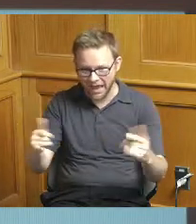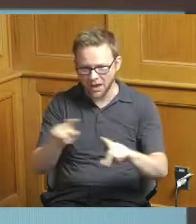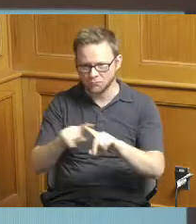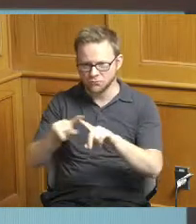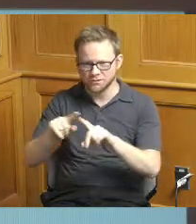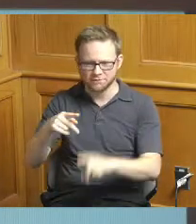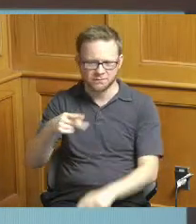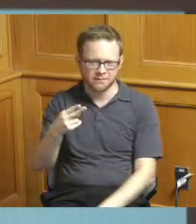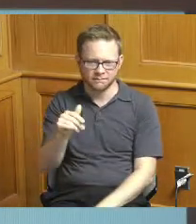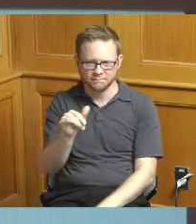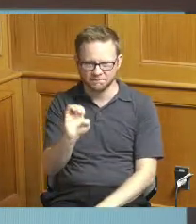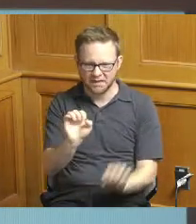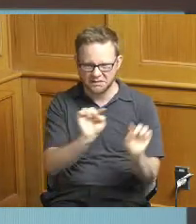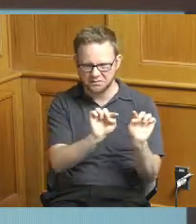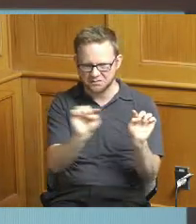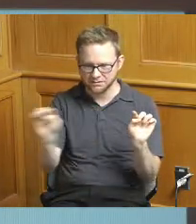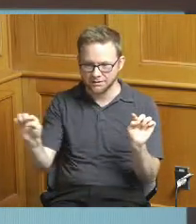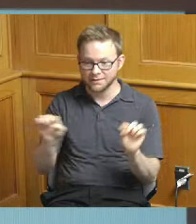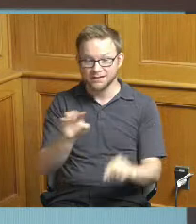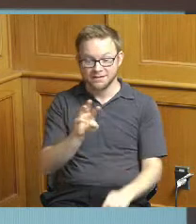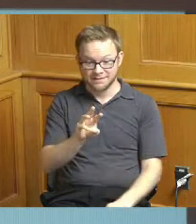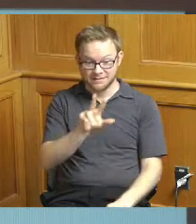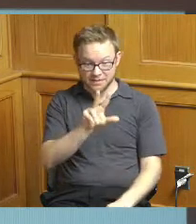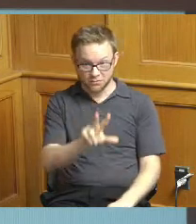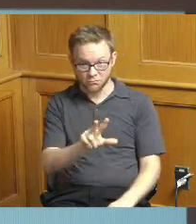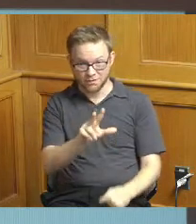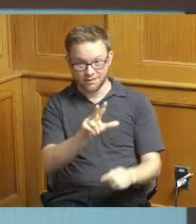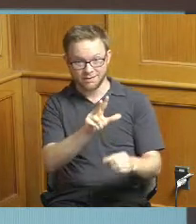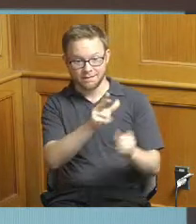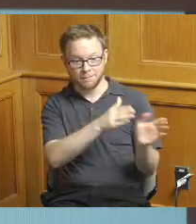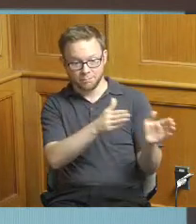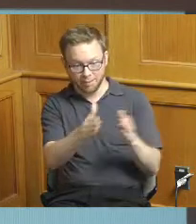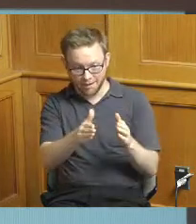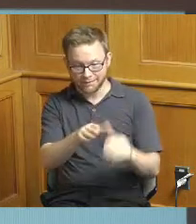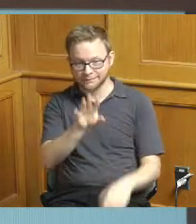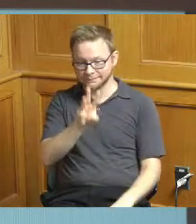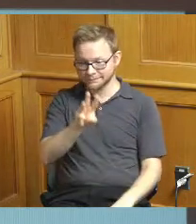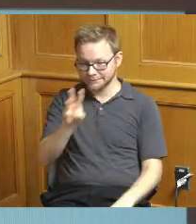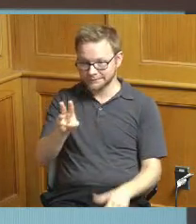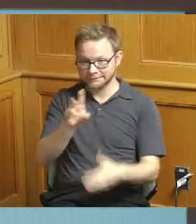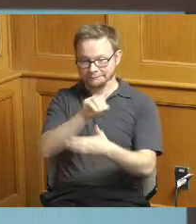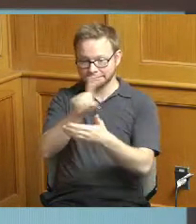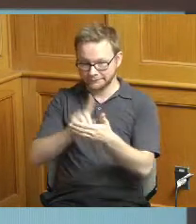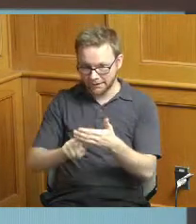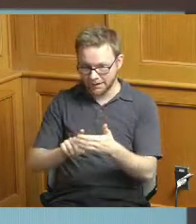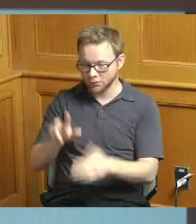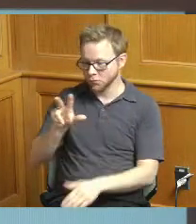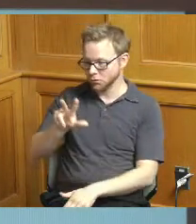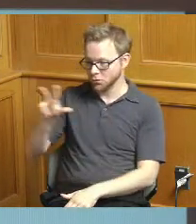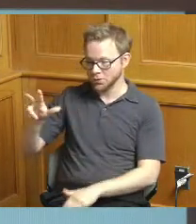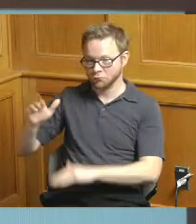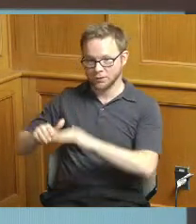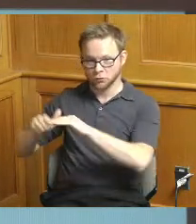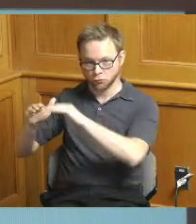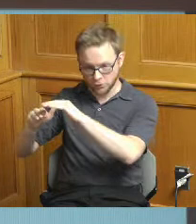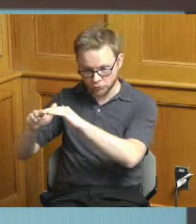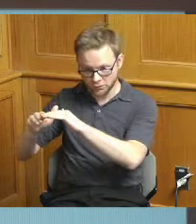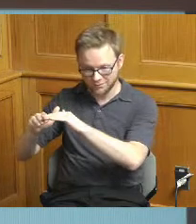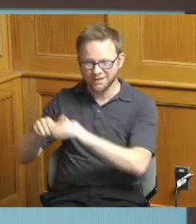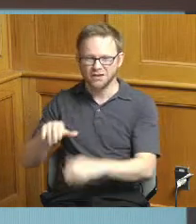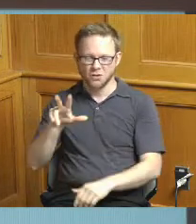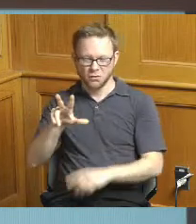we have about 63 in planning 66 in design 33 in construction and 31 in closeout meaning